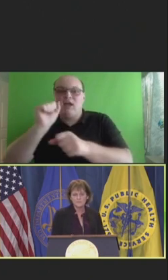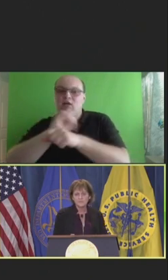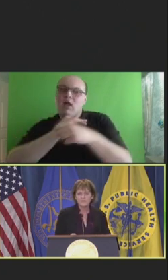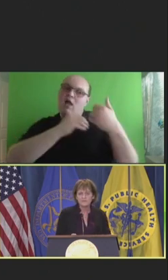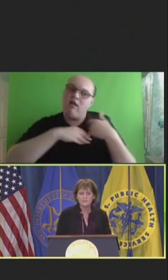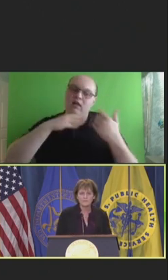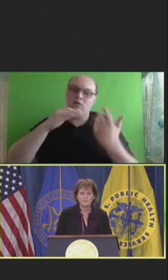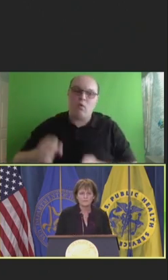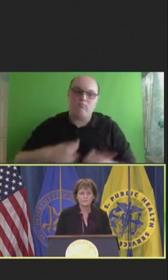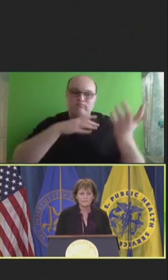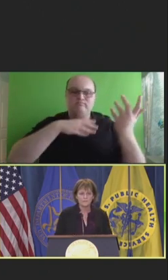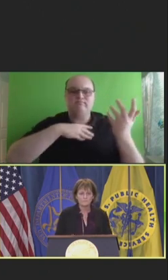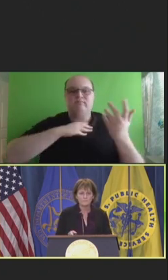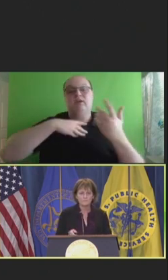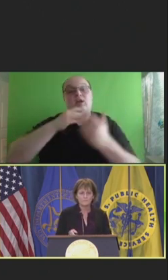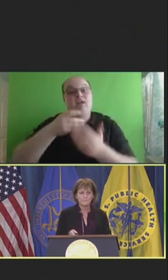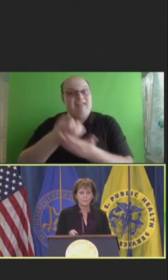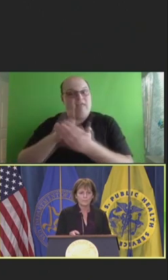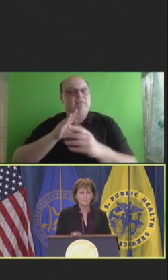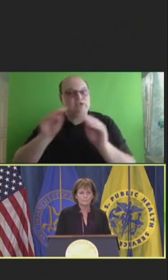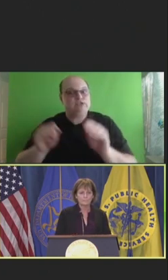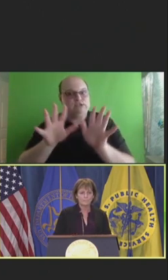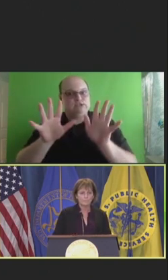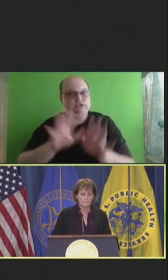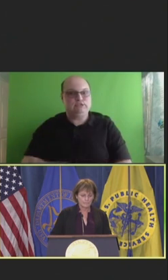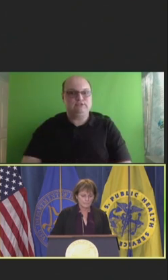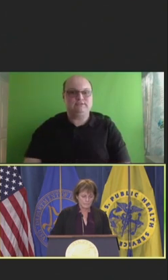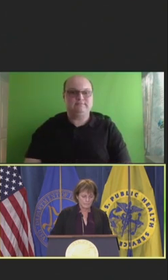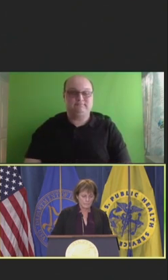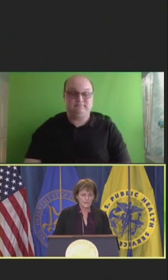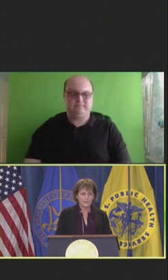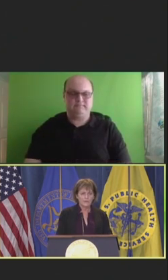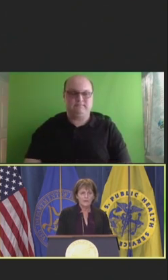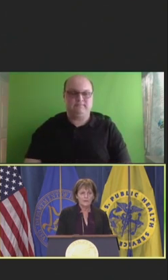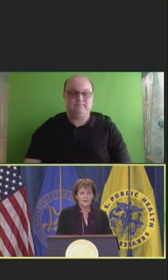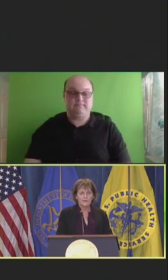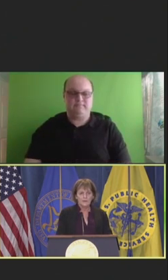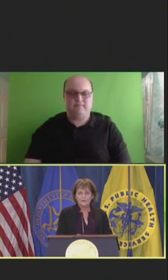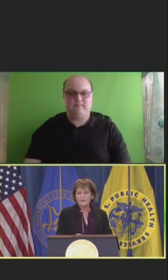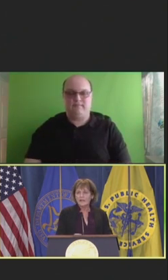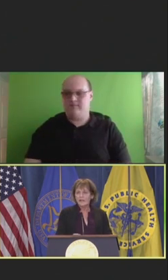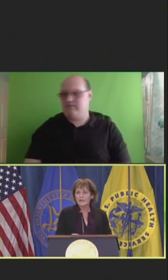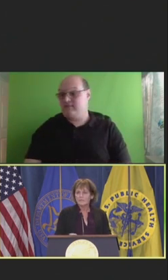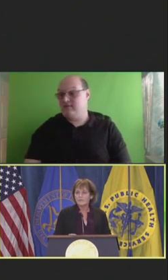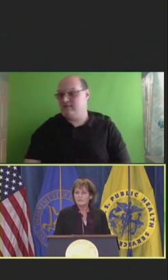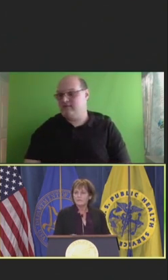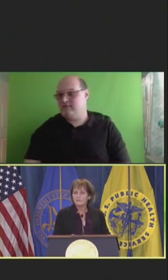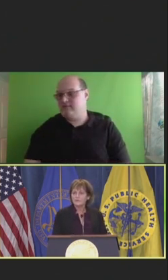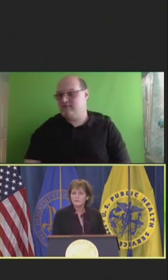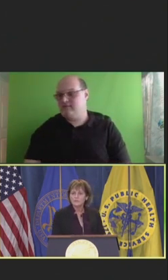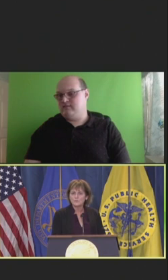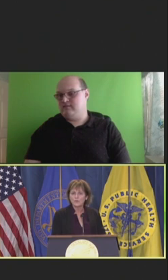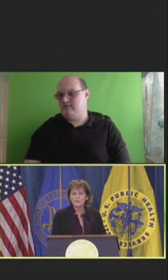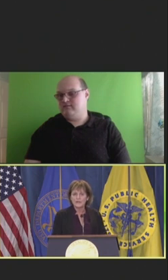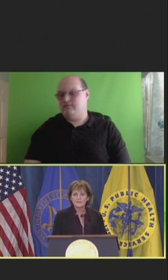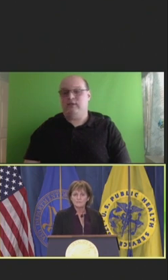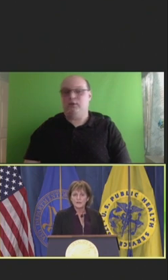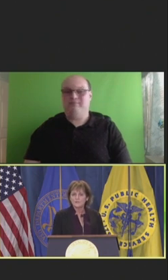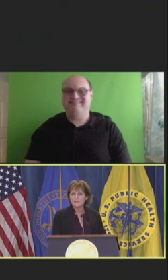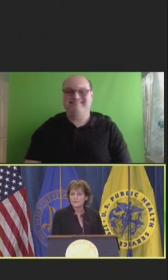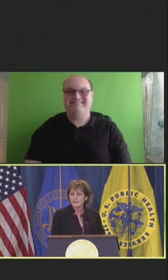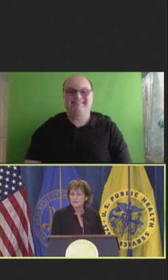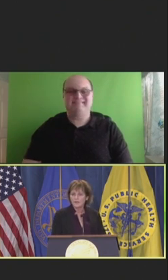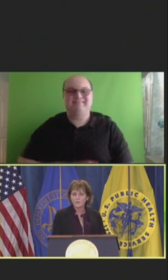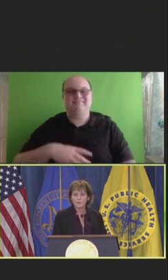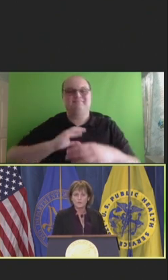The evidence is very clear that half the physician's workday, especially in healthcare workers